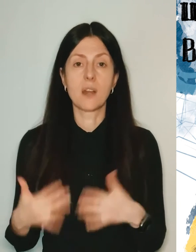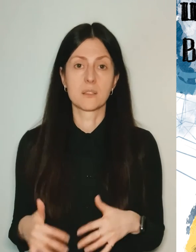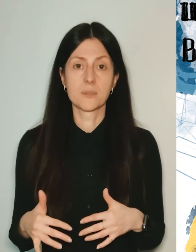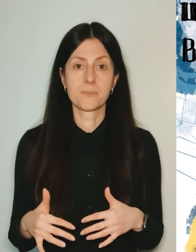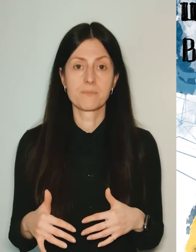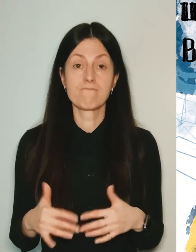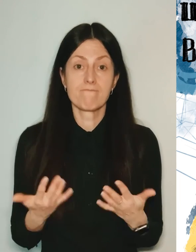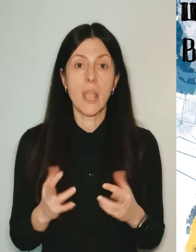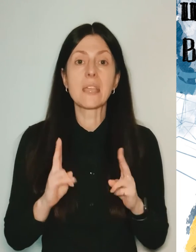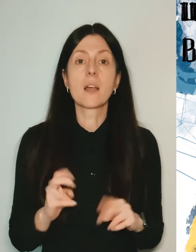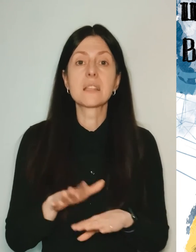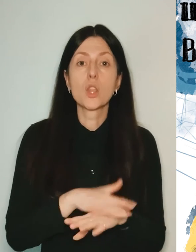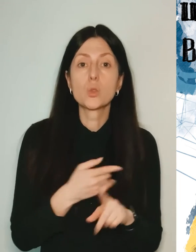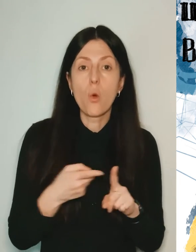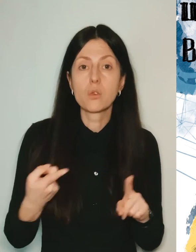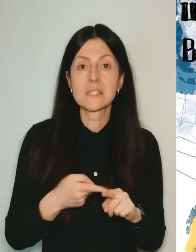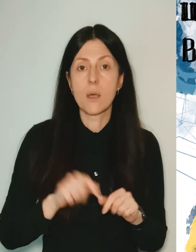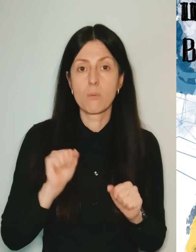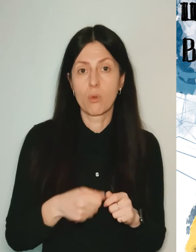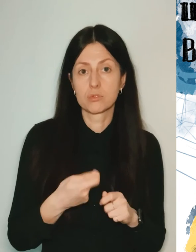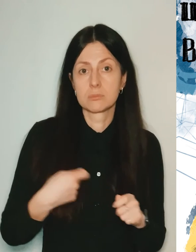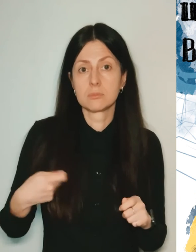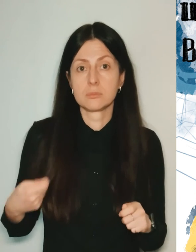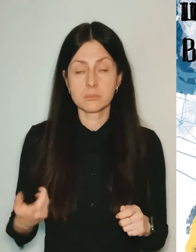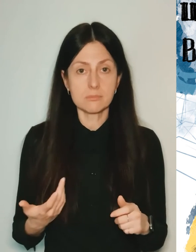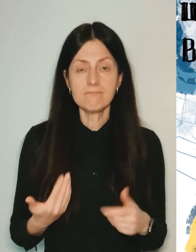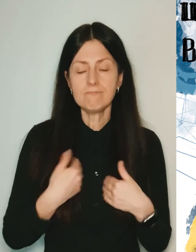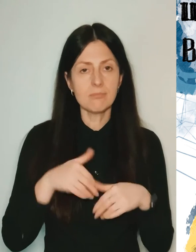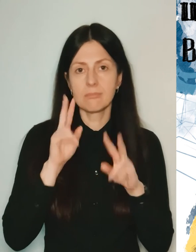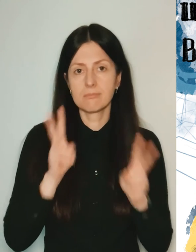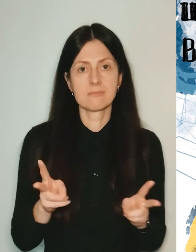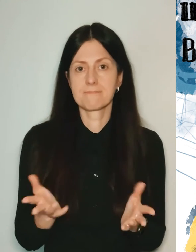And how long it may take. I don't know, personally I don't know.